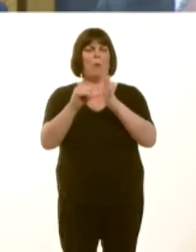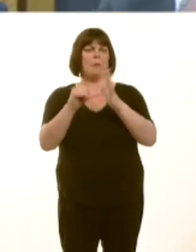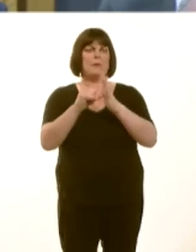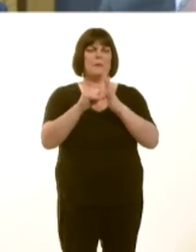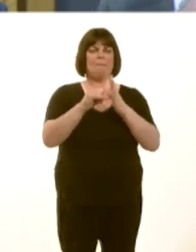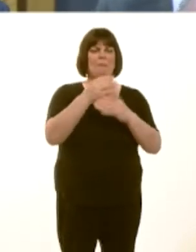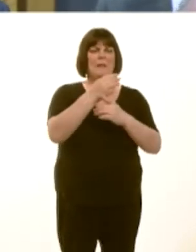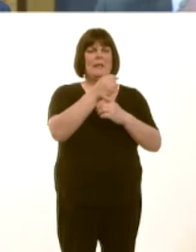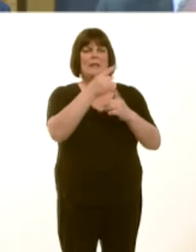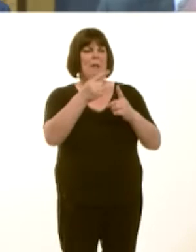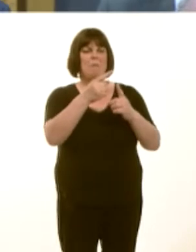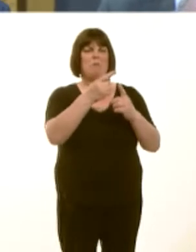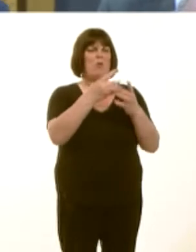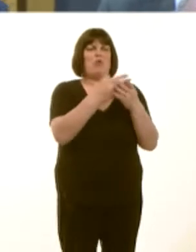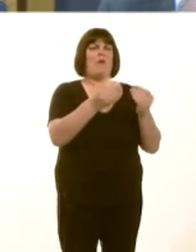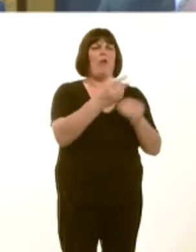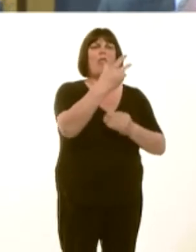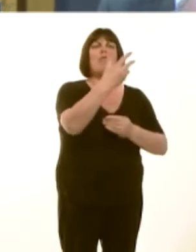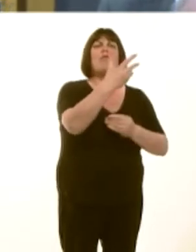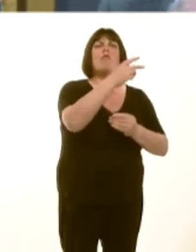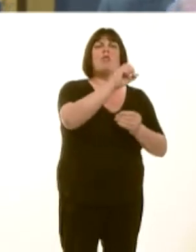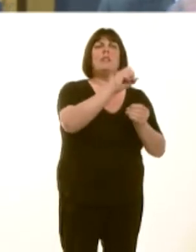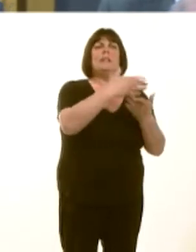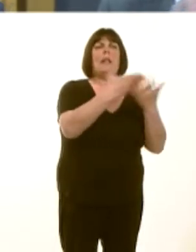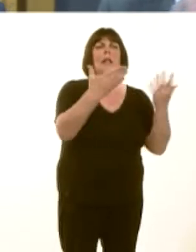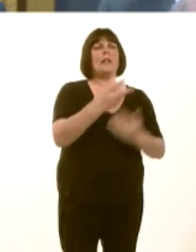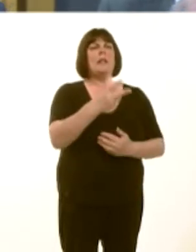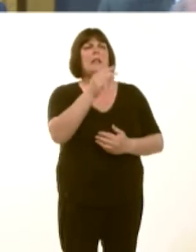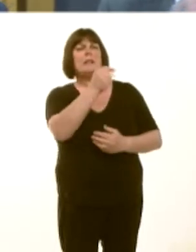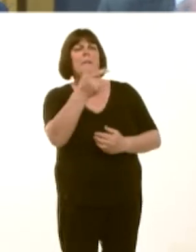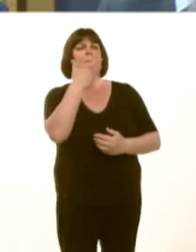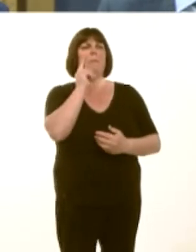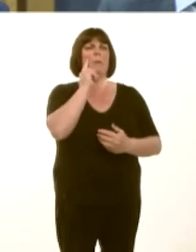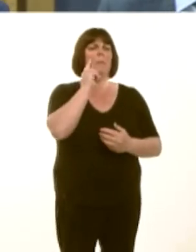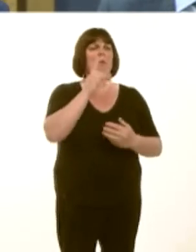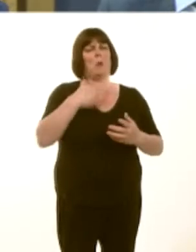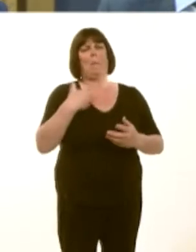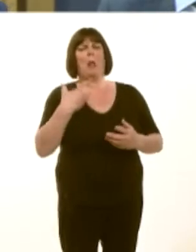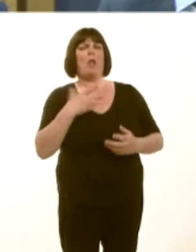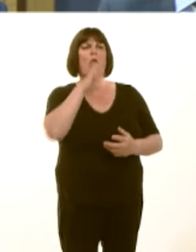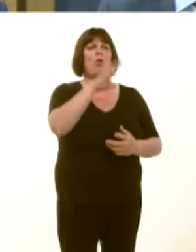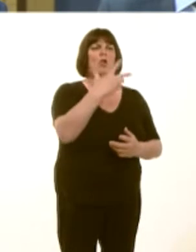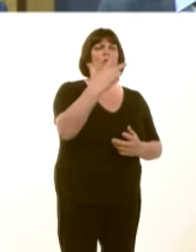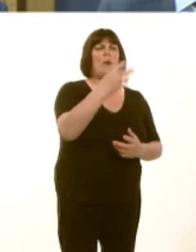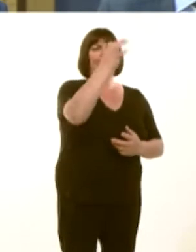health boards, ranging from 33 per cent to 82 per cent of complaints in individual health